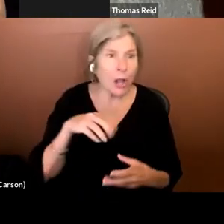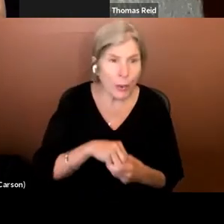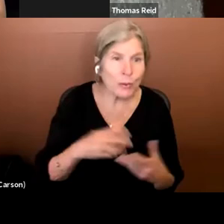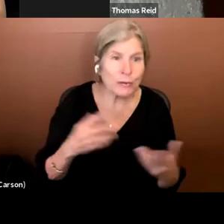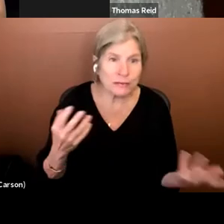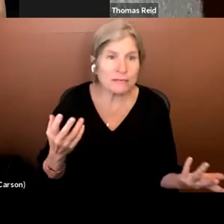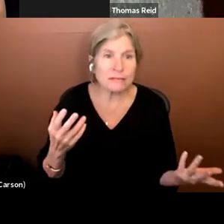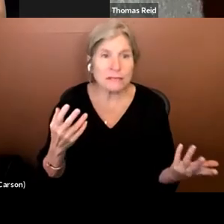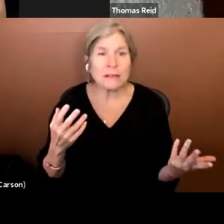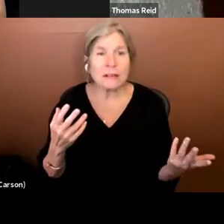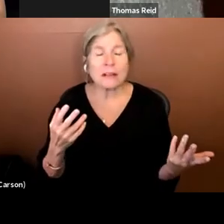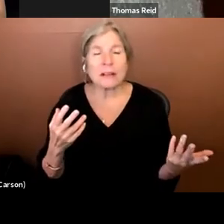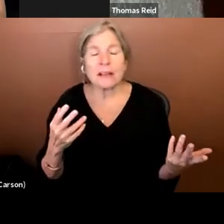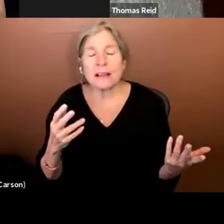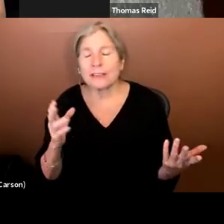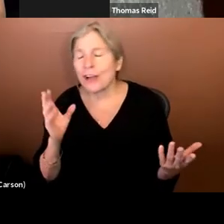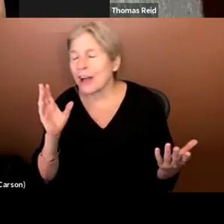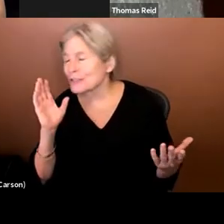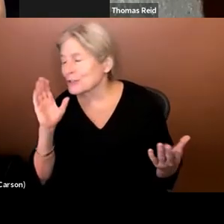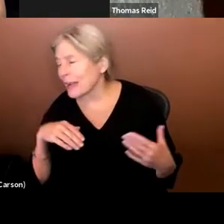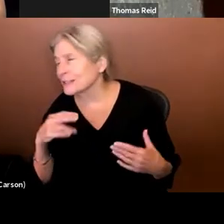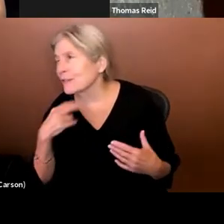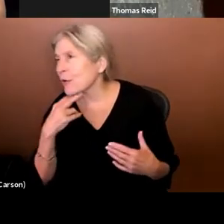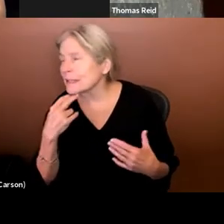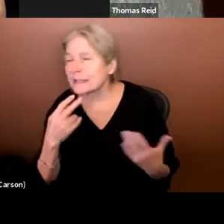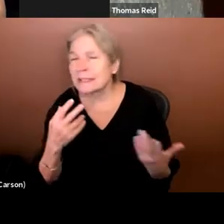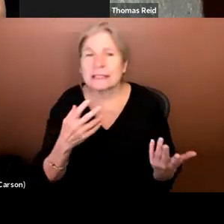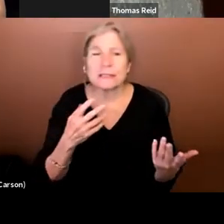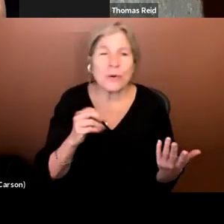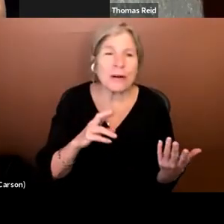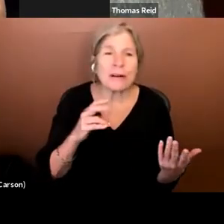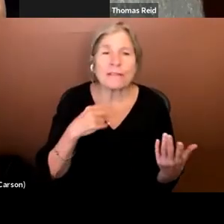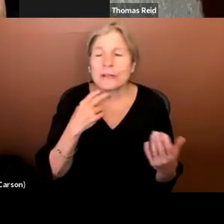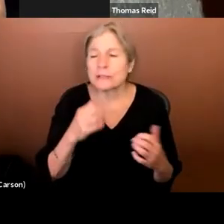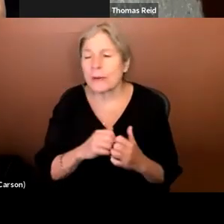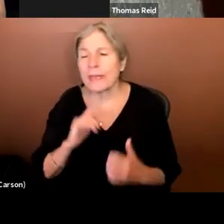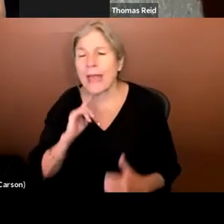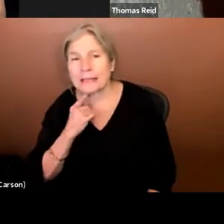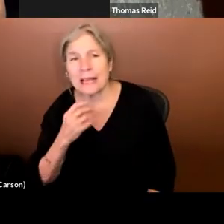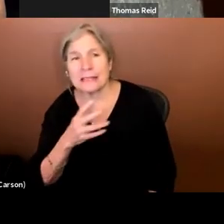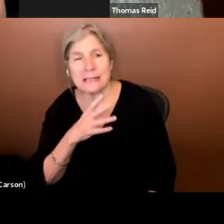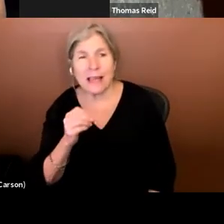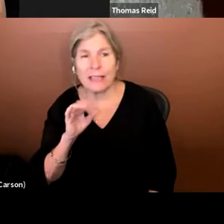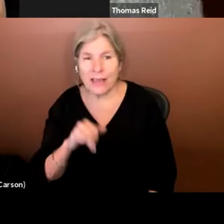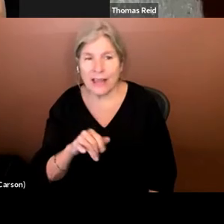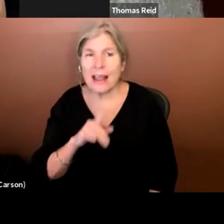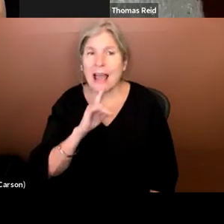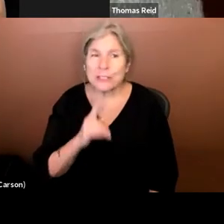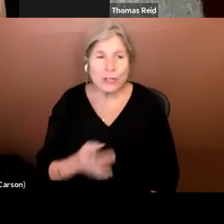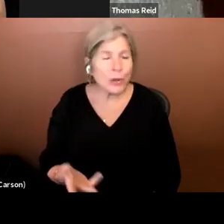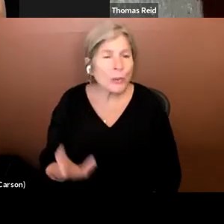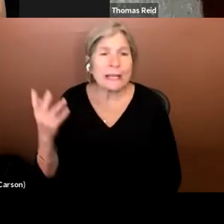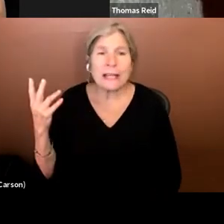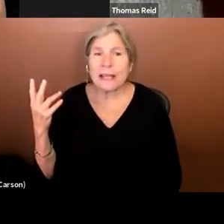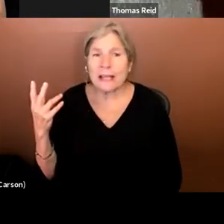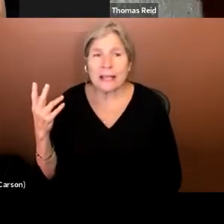quirky voices and voices with accents and absolutely that the